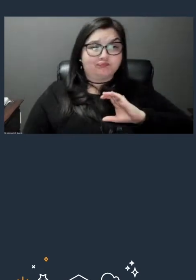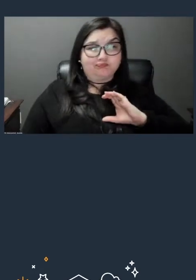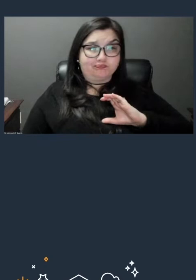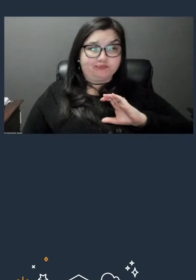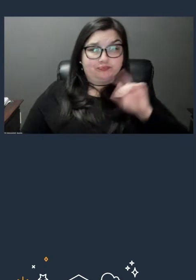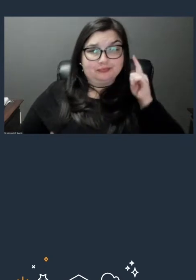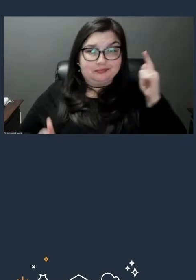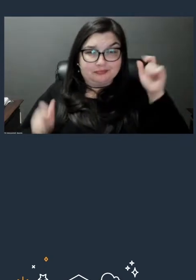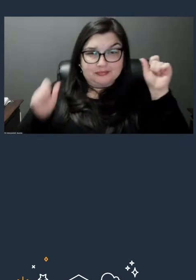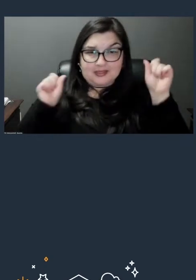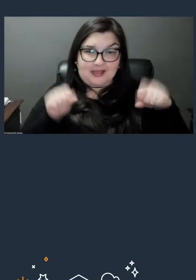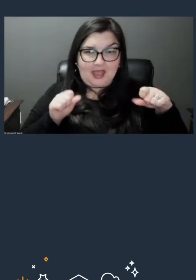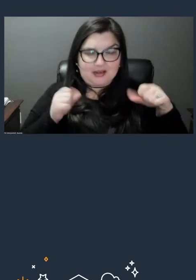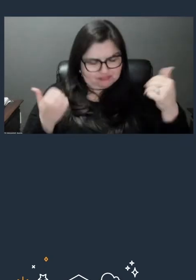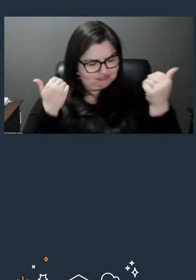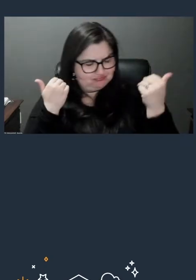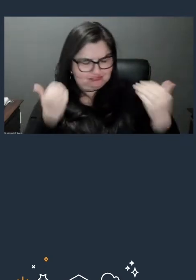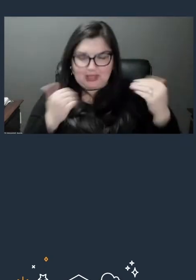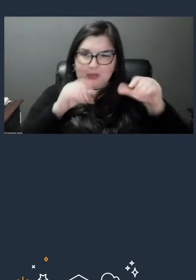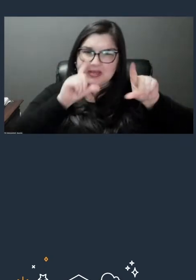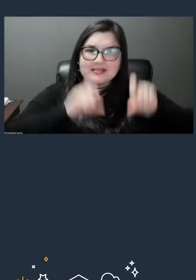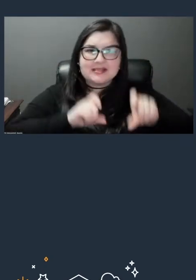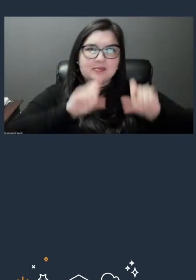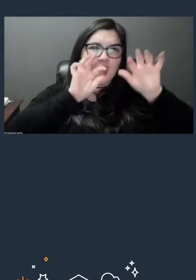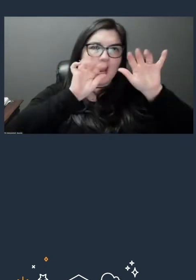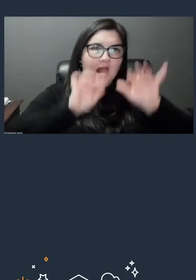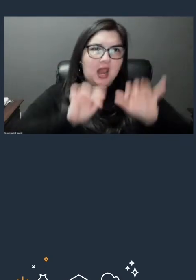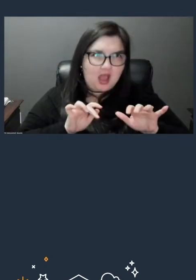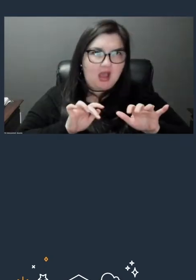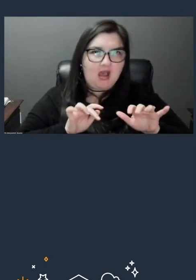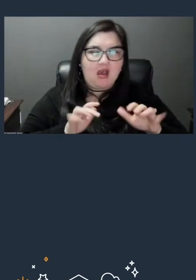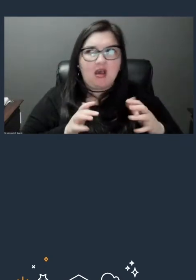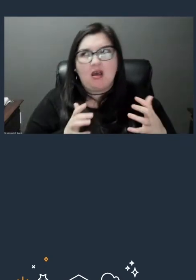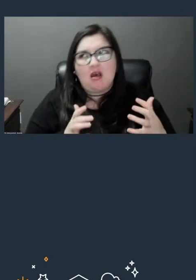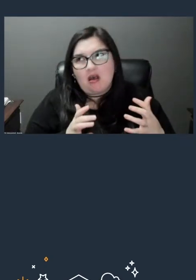and you know, I don't get the passing right, I think you said it was 80%. - No.